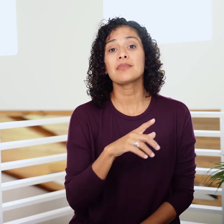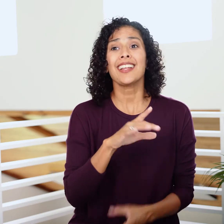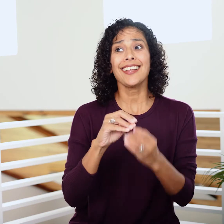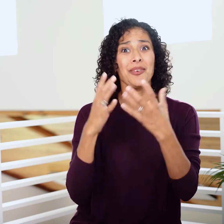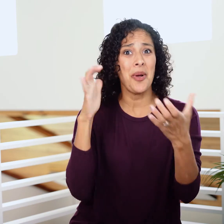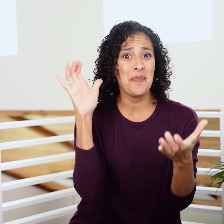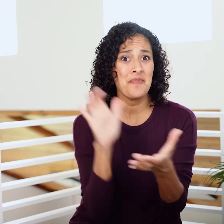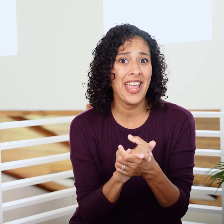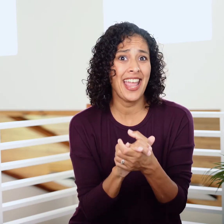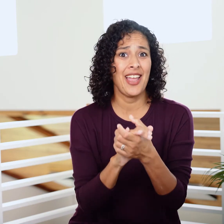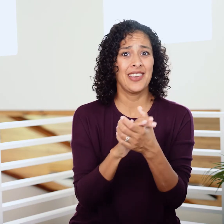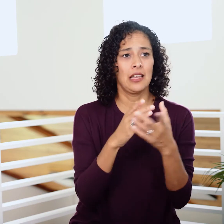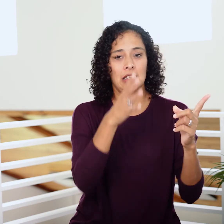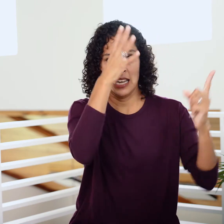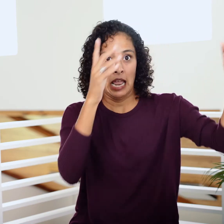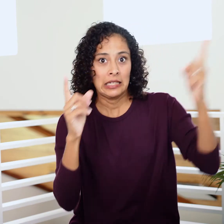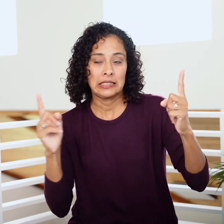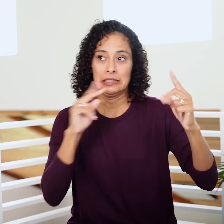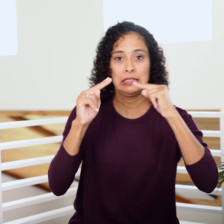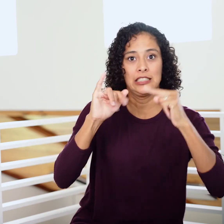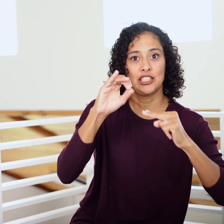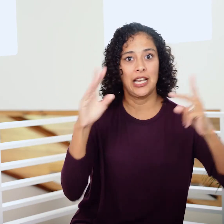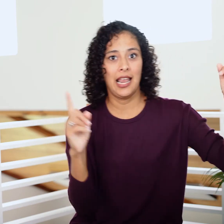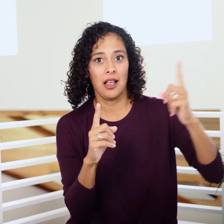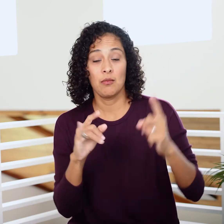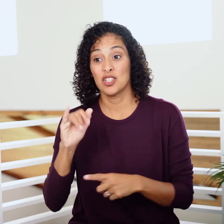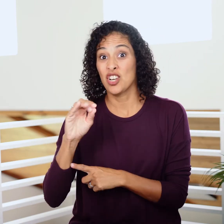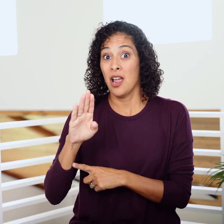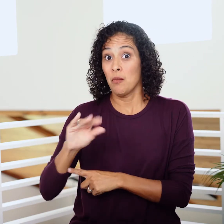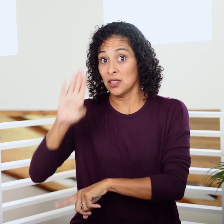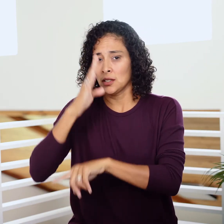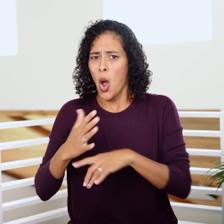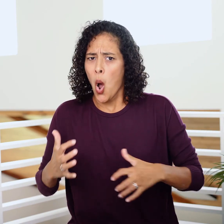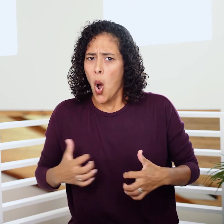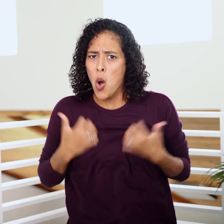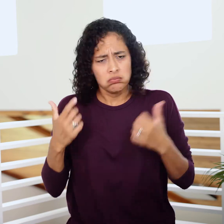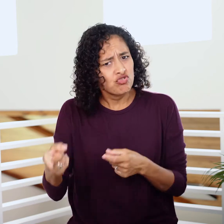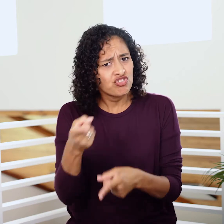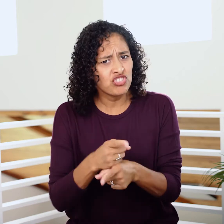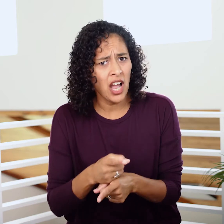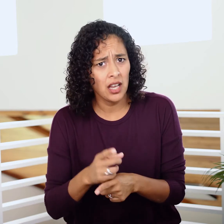He wants to marry her and has his dad negotiate with Jacob. Jacob and his sons are outraged, and rightly so.